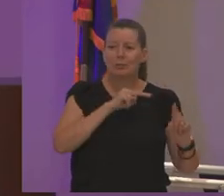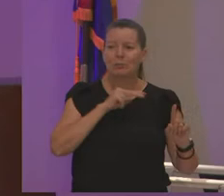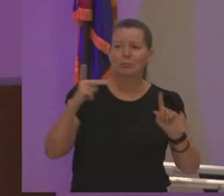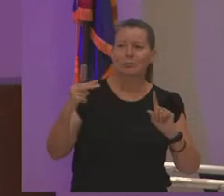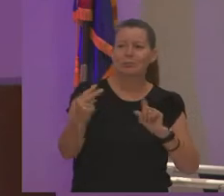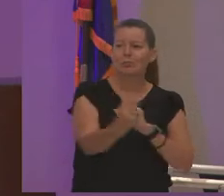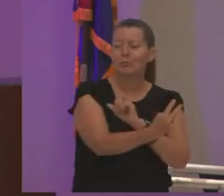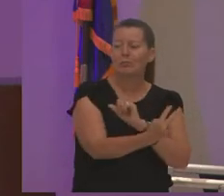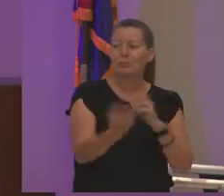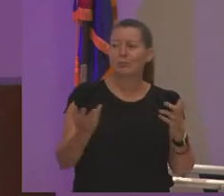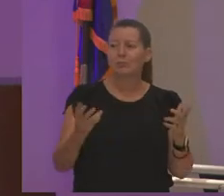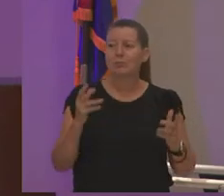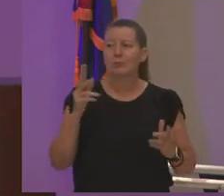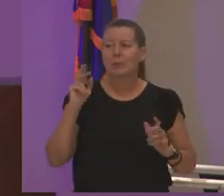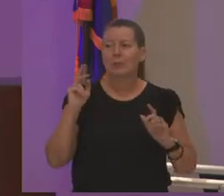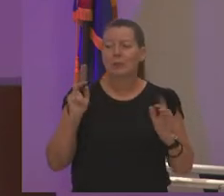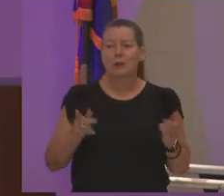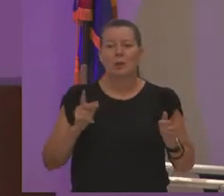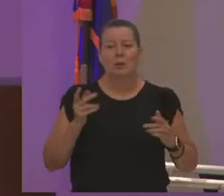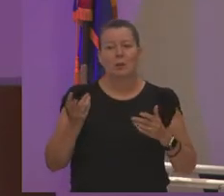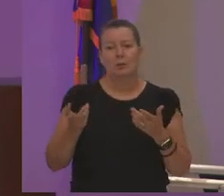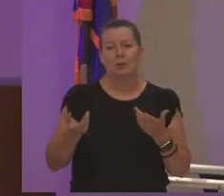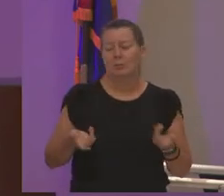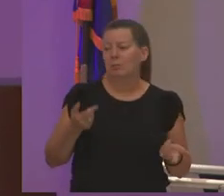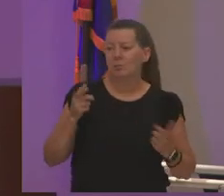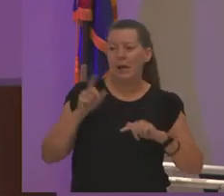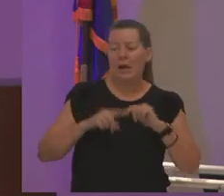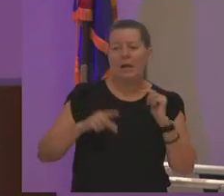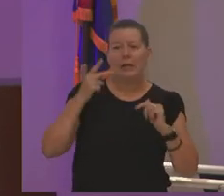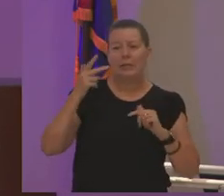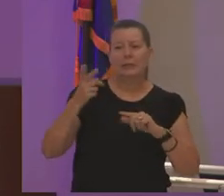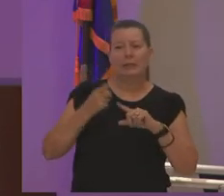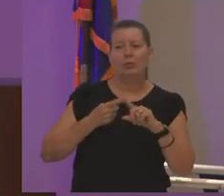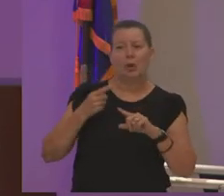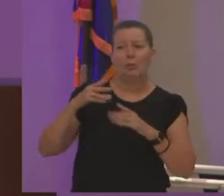i want people at the table why because i can't see it from a student services point of view i can't